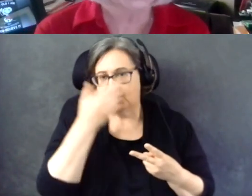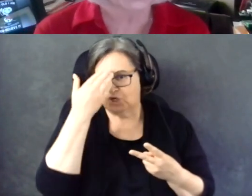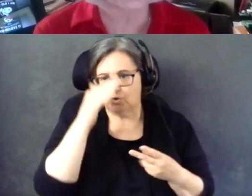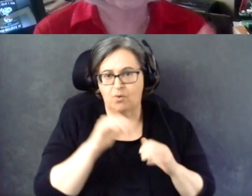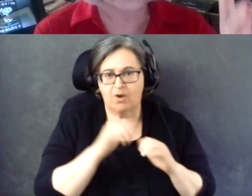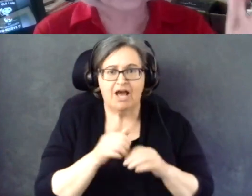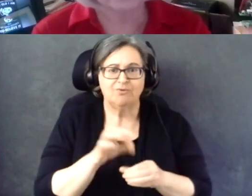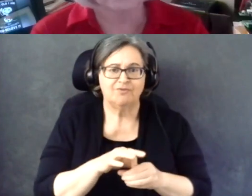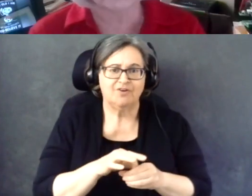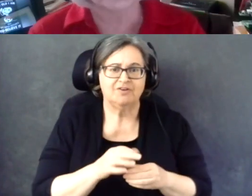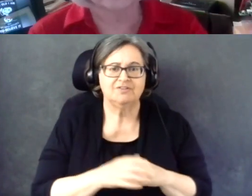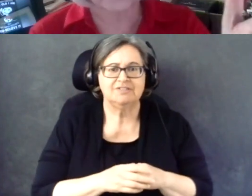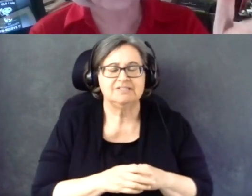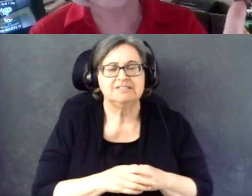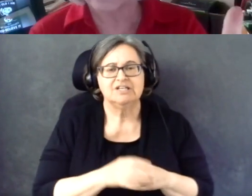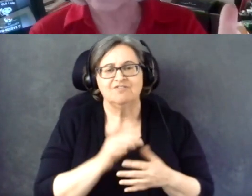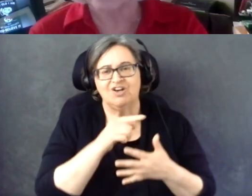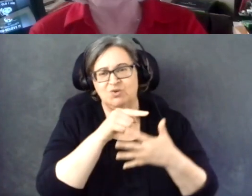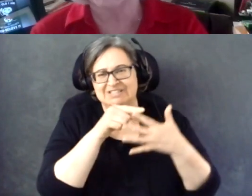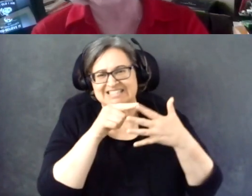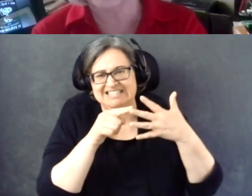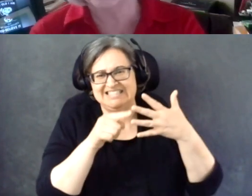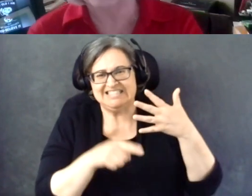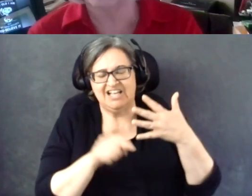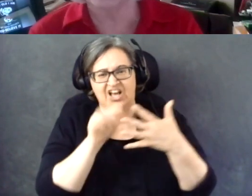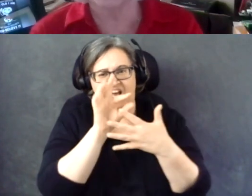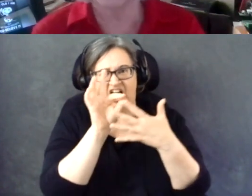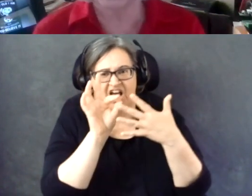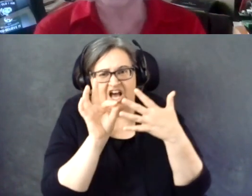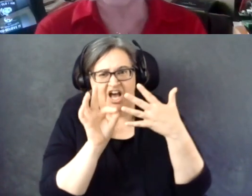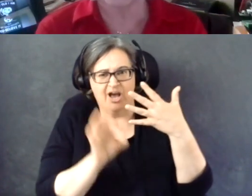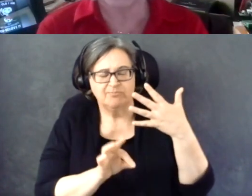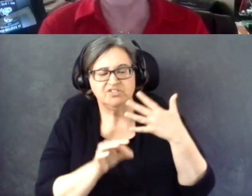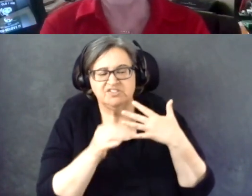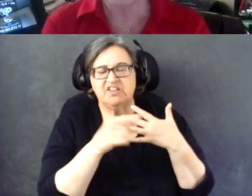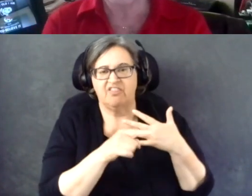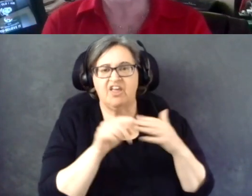So it was a series of options individuals chose from.